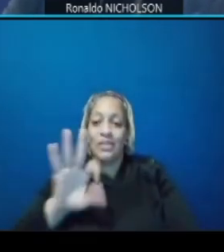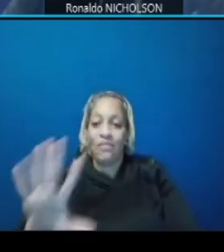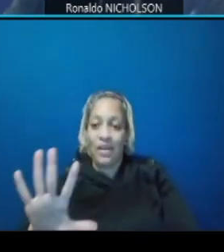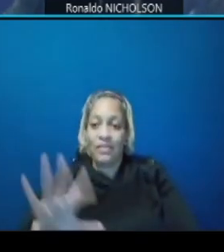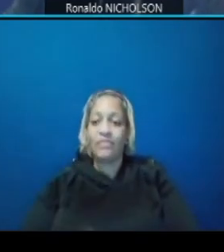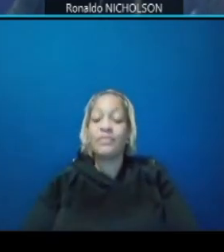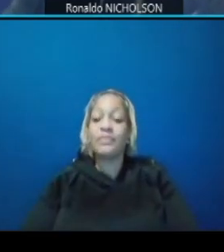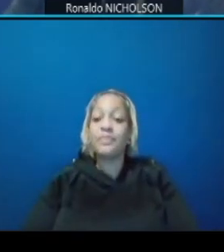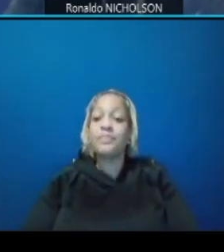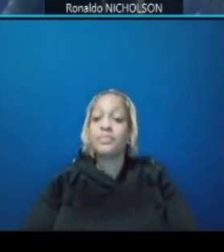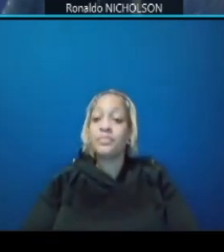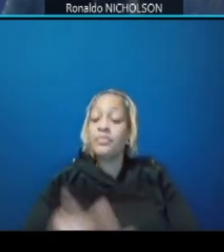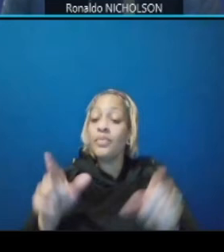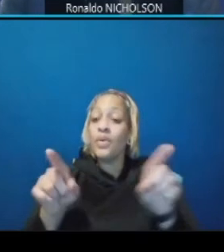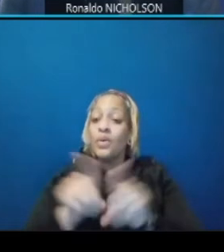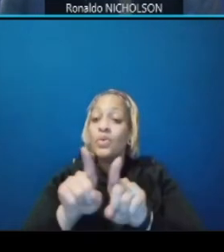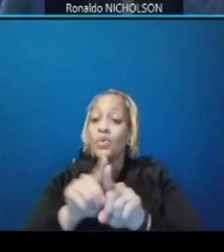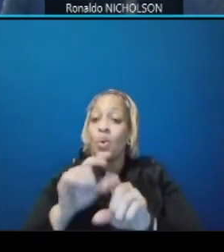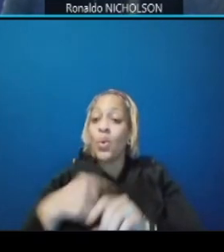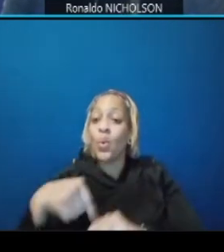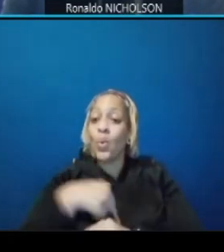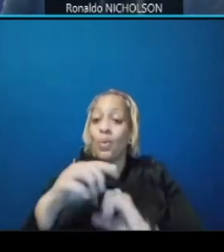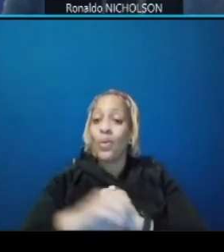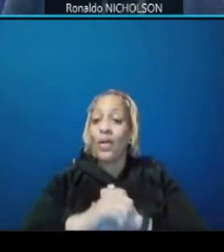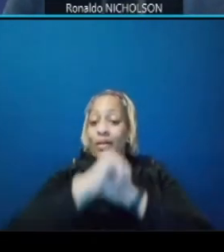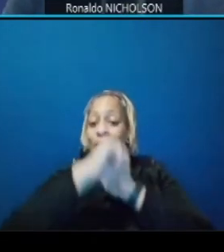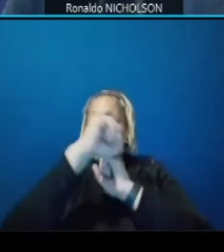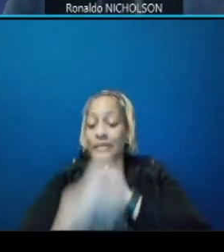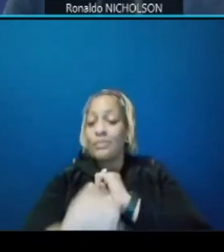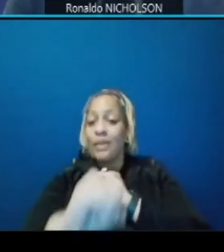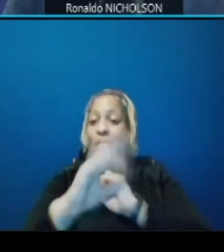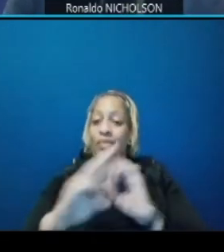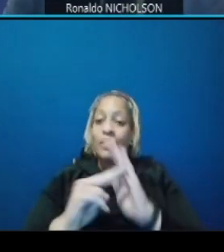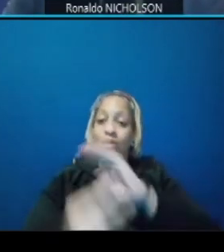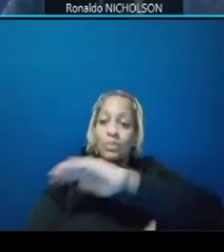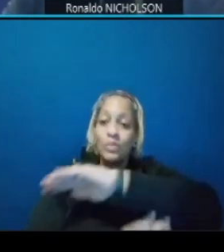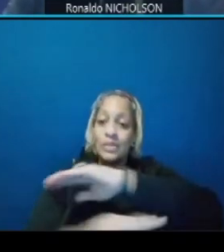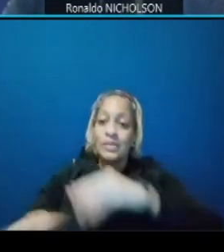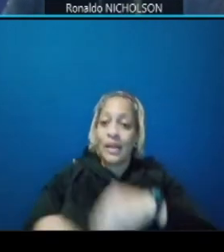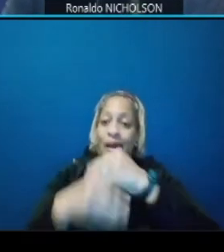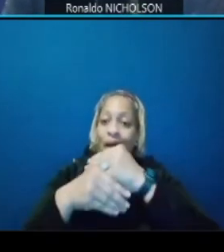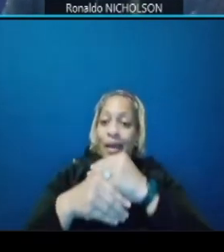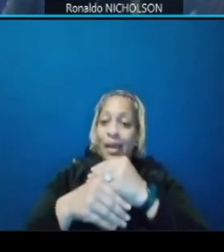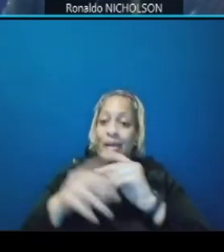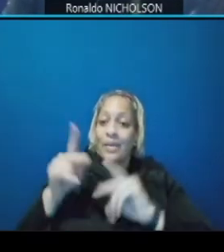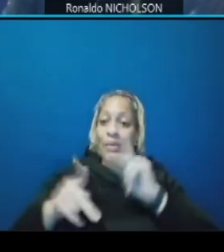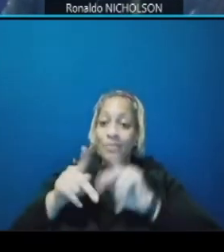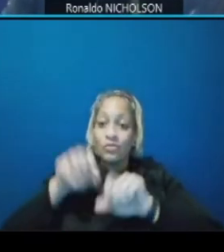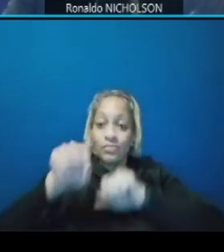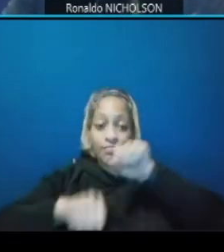that we will expand the bridge to provide pedestrian and shared use bicycle uh trails